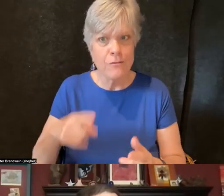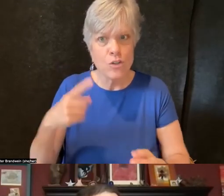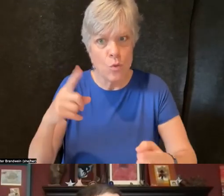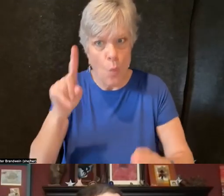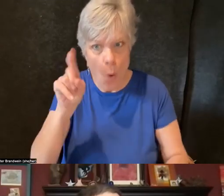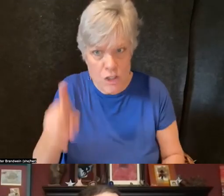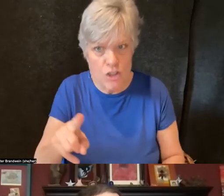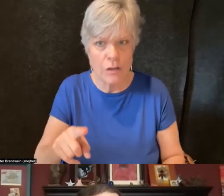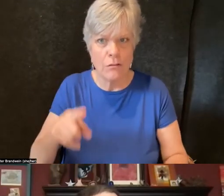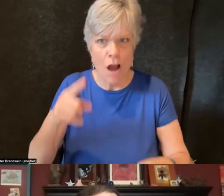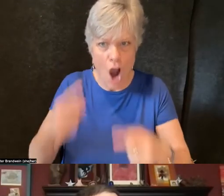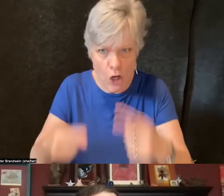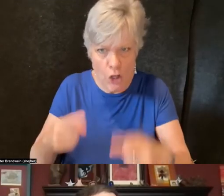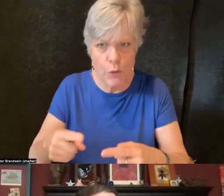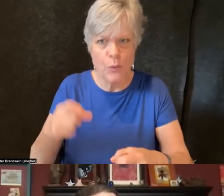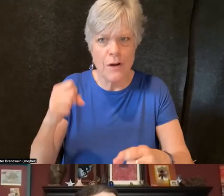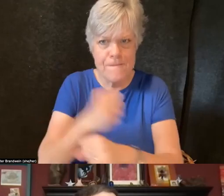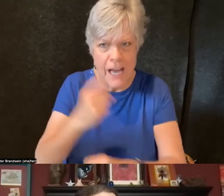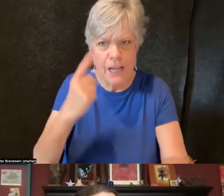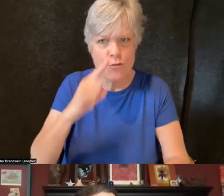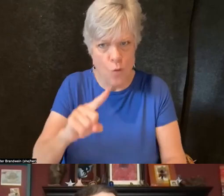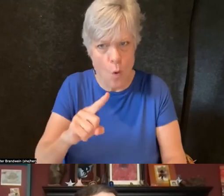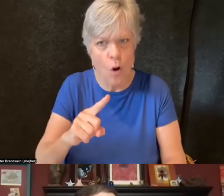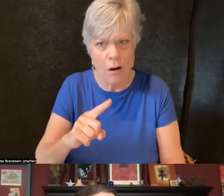and be curious about my own existence in the space.